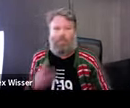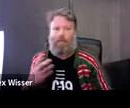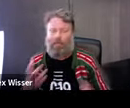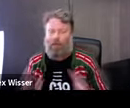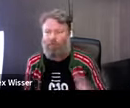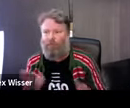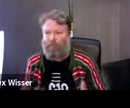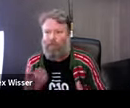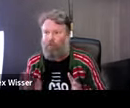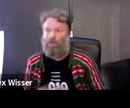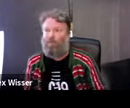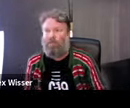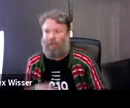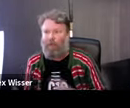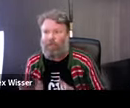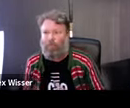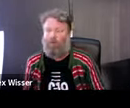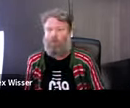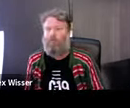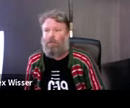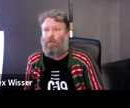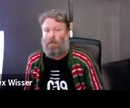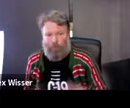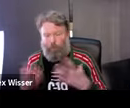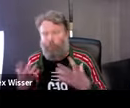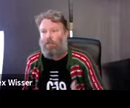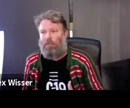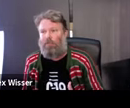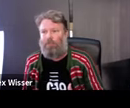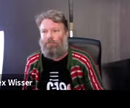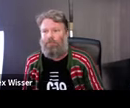in what we were doing could be brought to the surface and that the